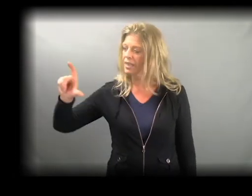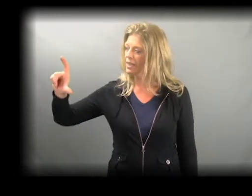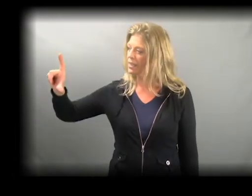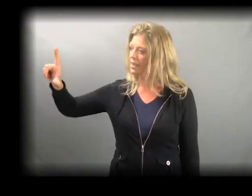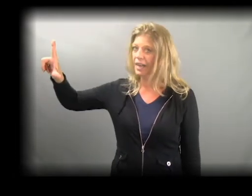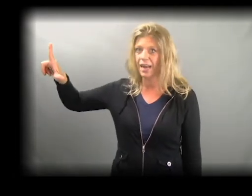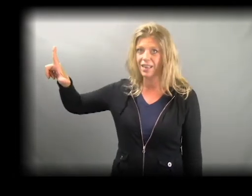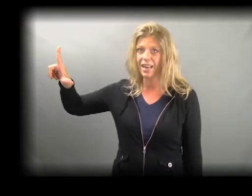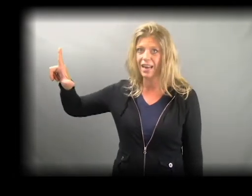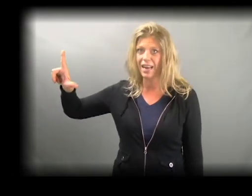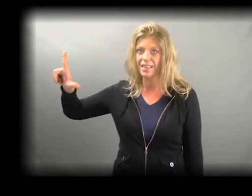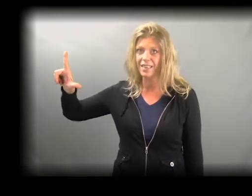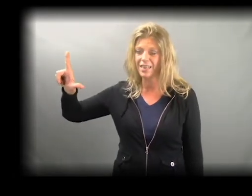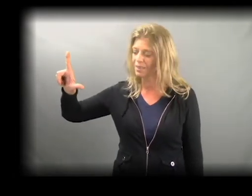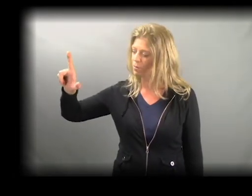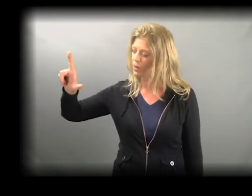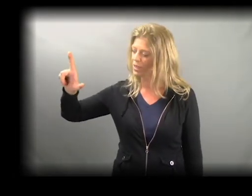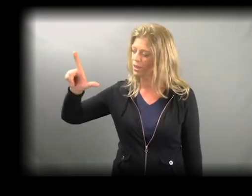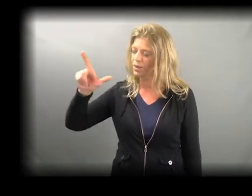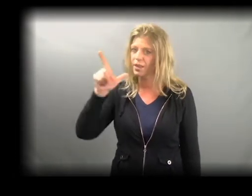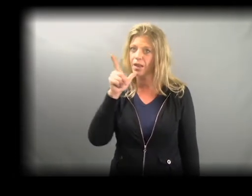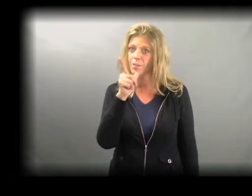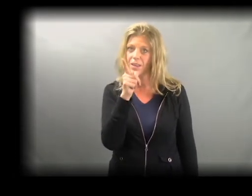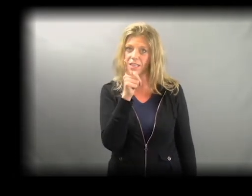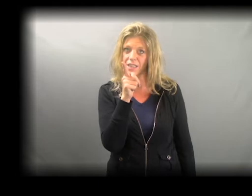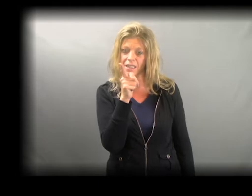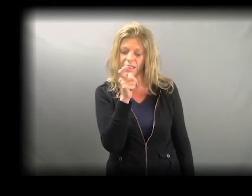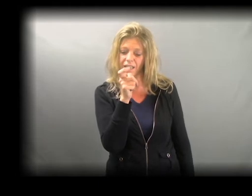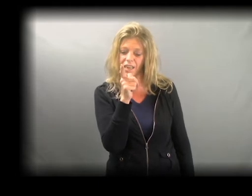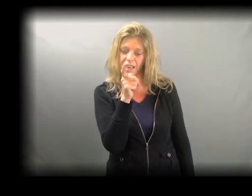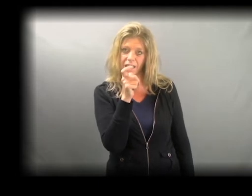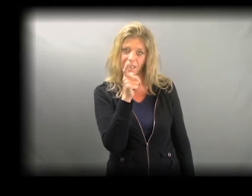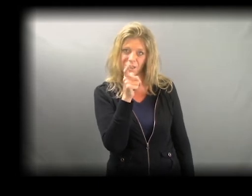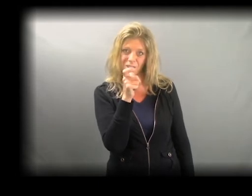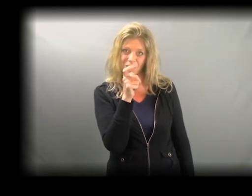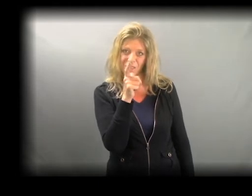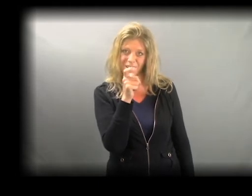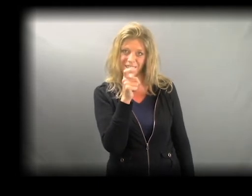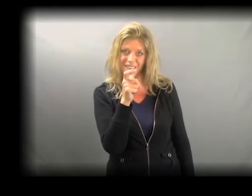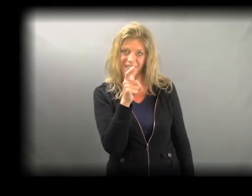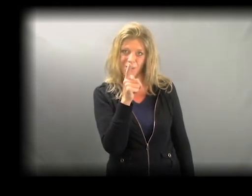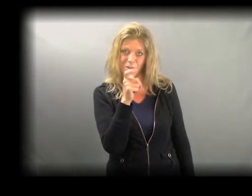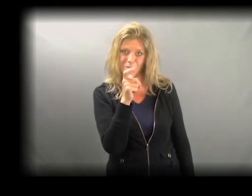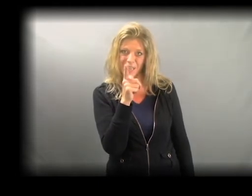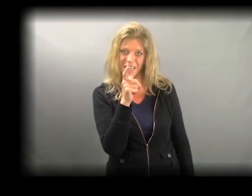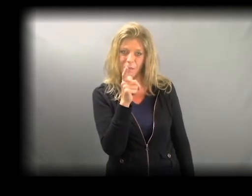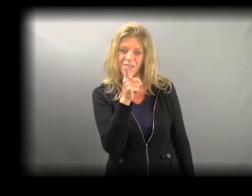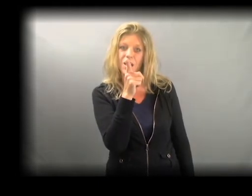It's an L-hand. Put your thumb on your chin, and curl your finger a couple of times.